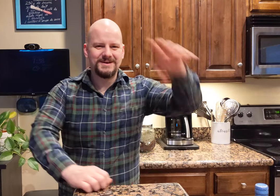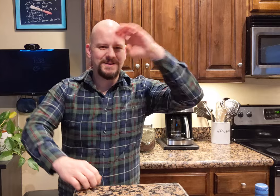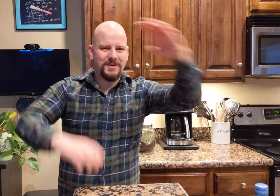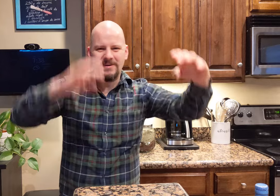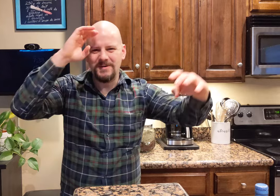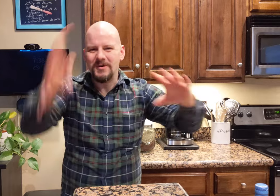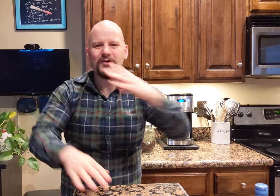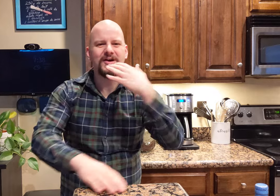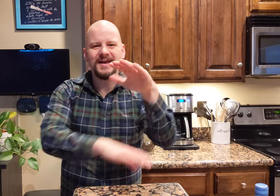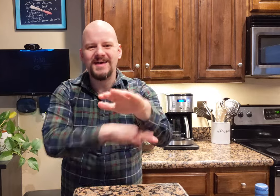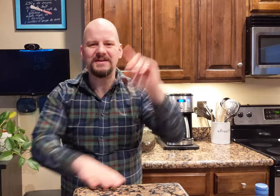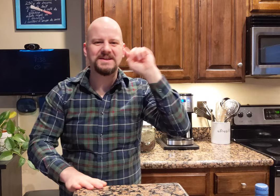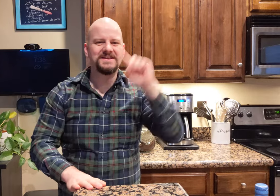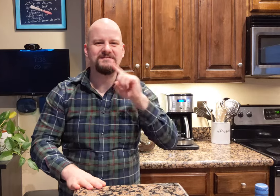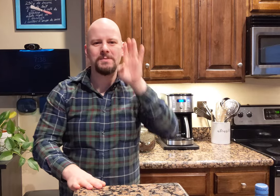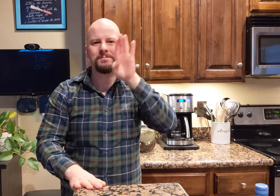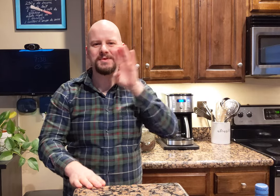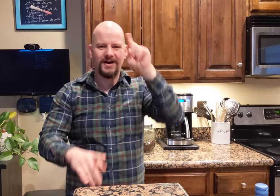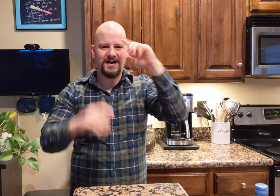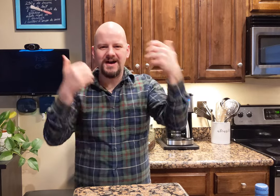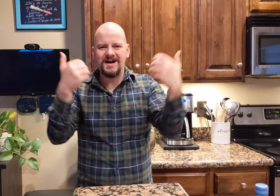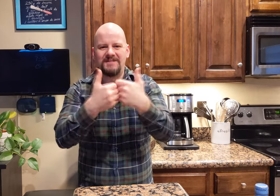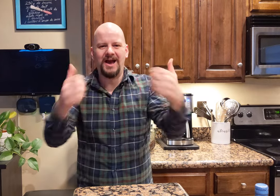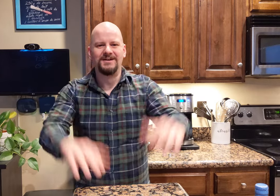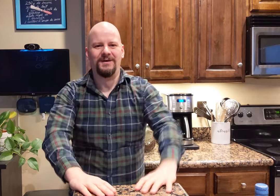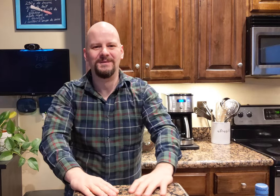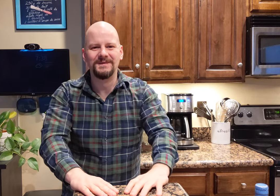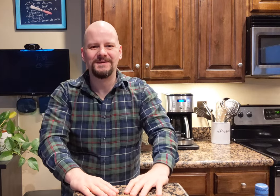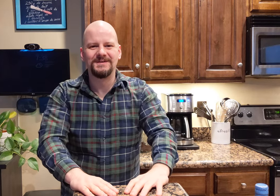Hello and good evening, Deaf Beer Aficionado.